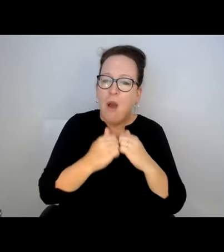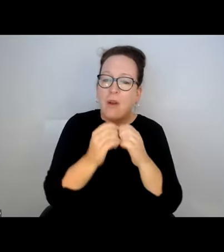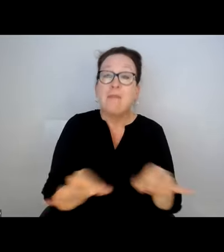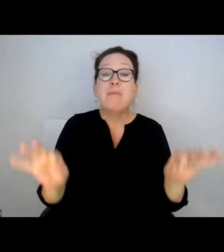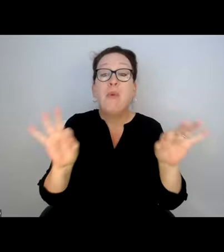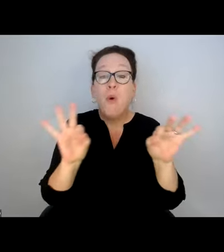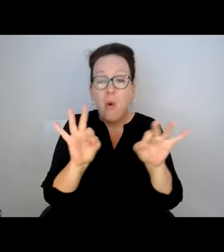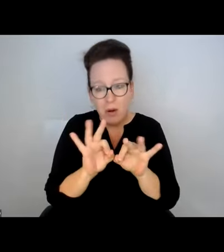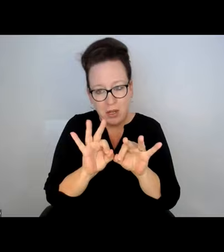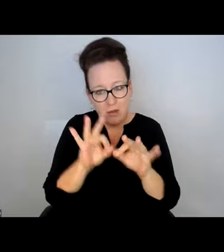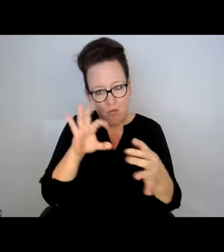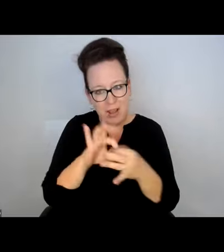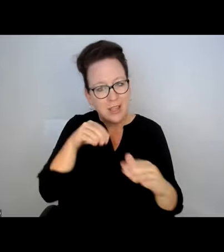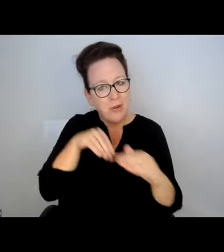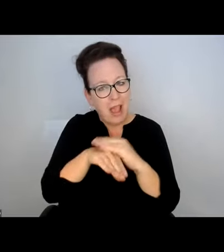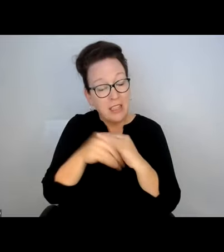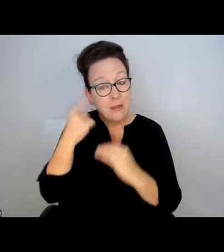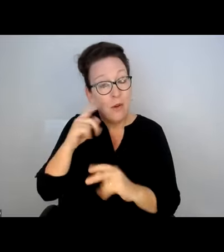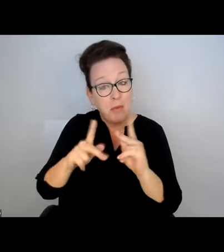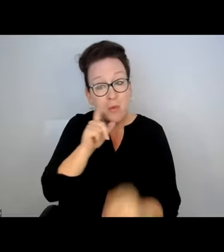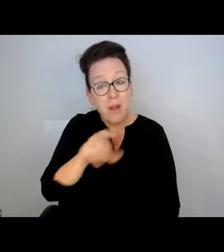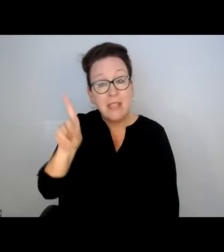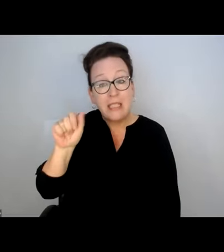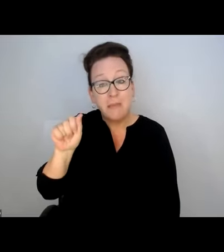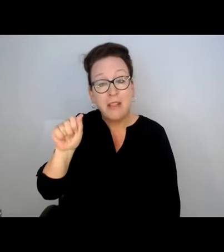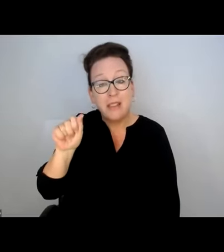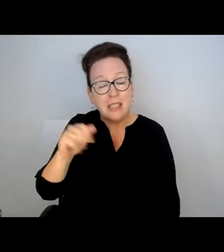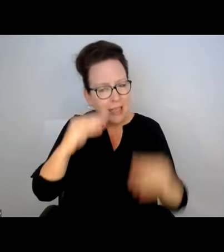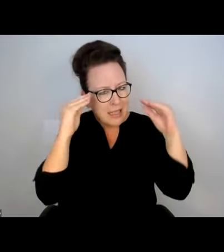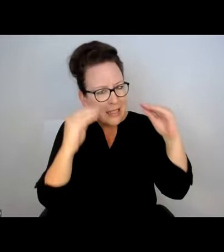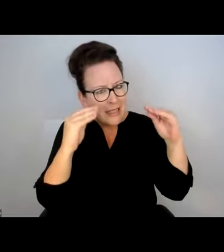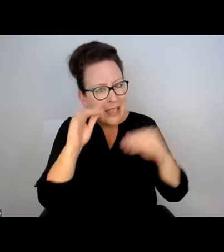ABSOLUTE IMPORTANCE OF THE NUANCES AND GETTING IT RIGHT AROUND ACCESS FOR PEOPLE WITH